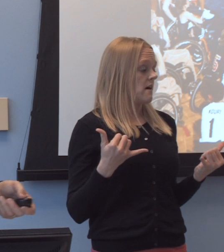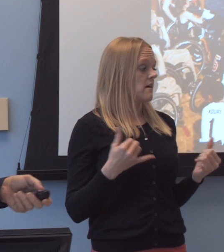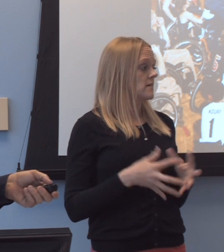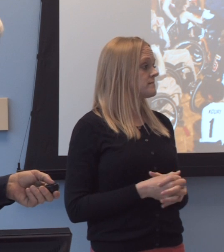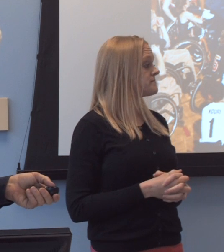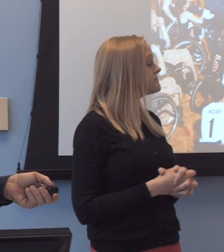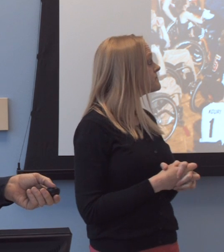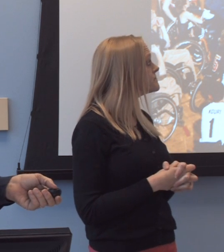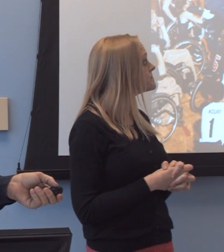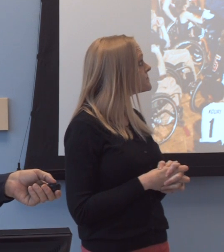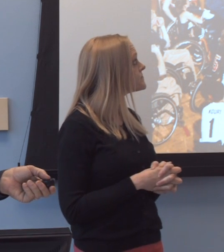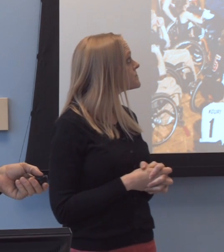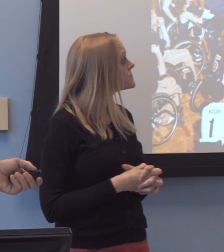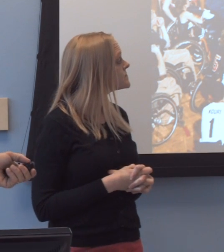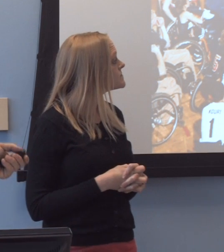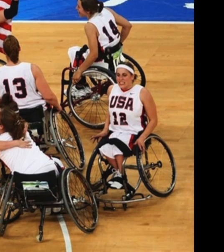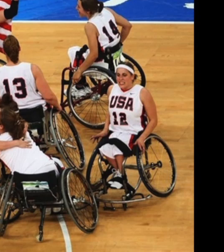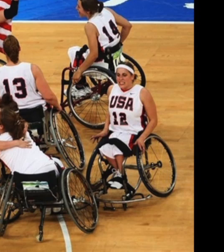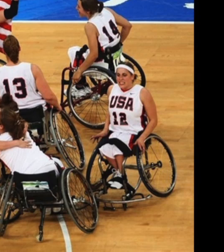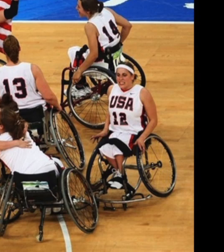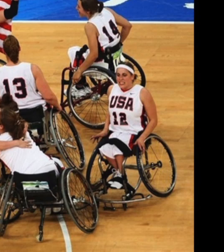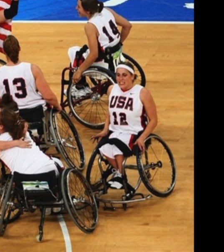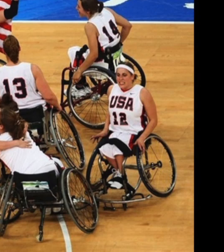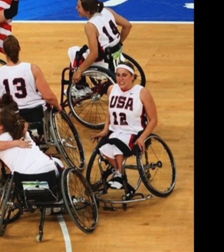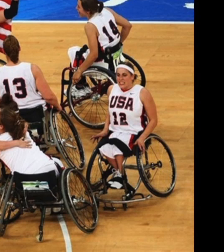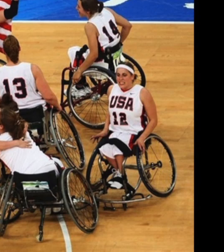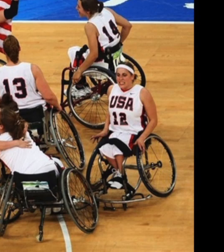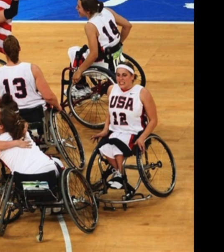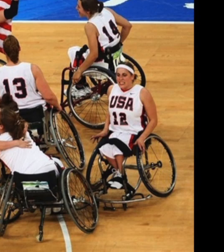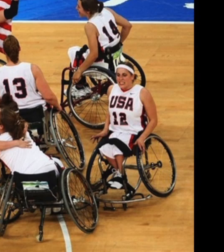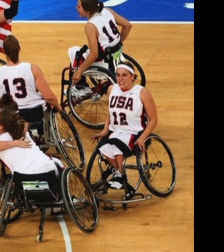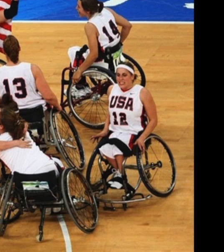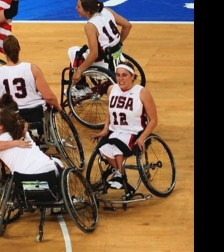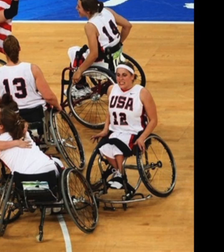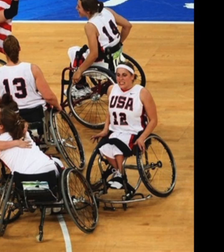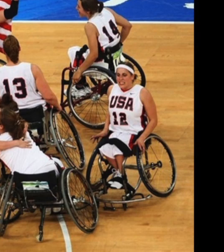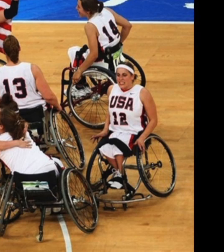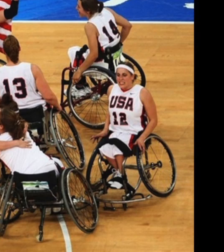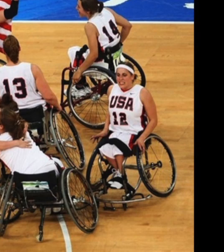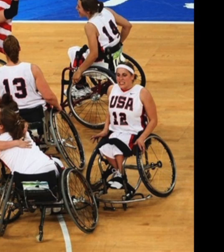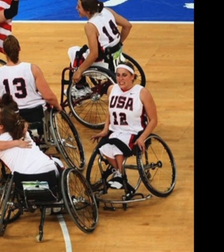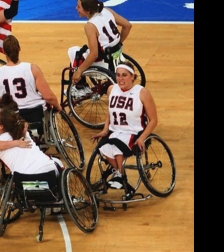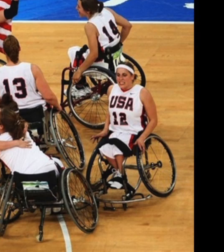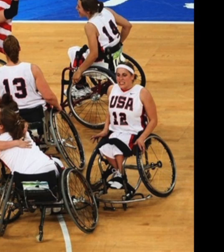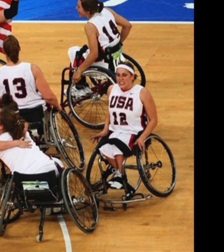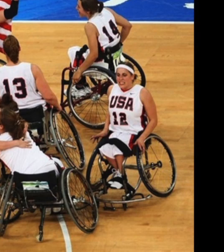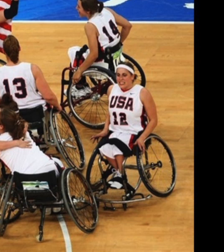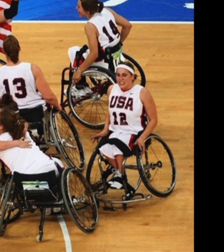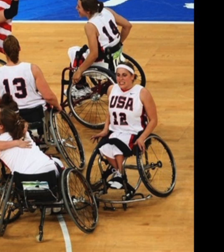Um, so in-in that domain, we continued that. Uh, certainly with lots of Paralympic success,